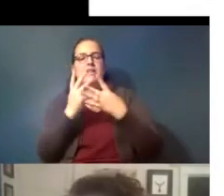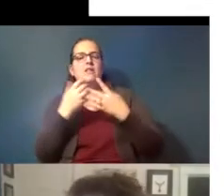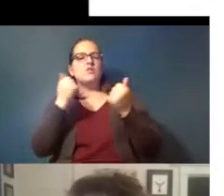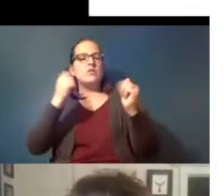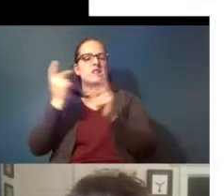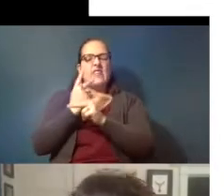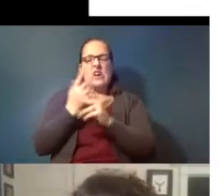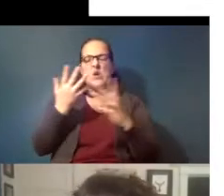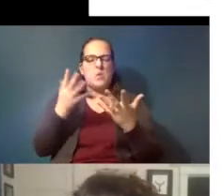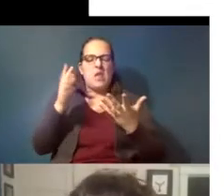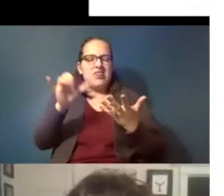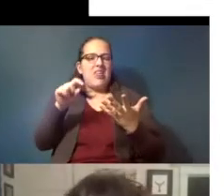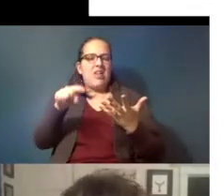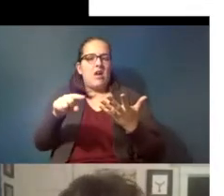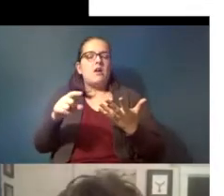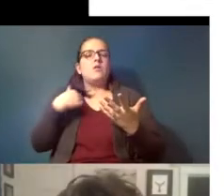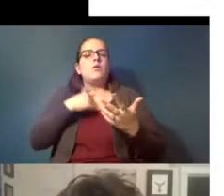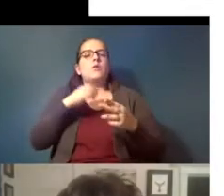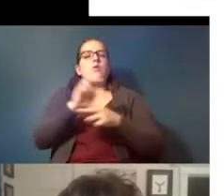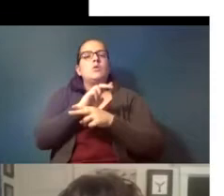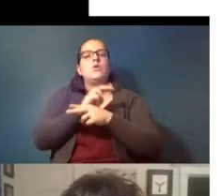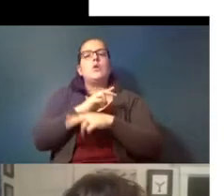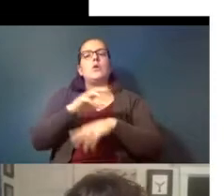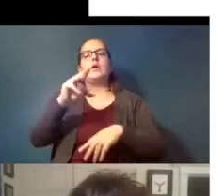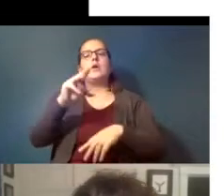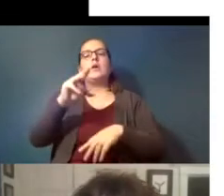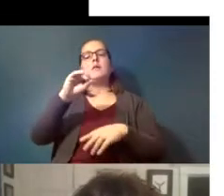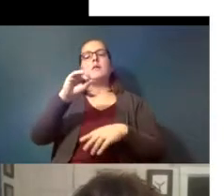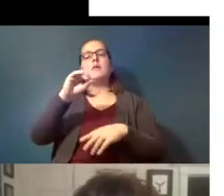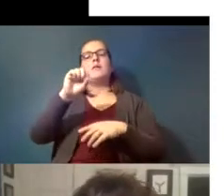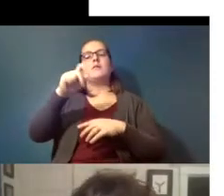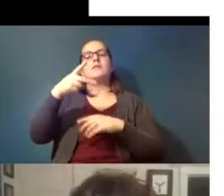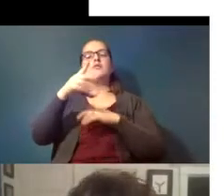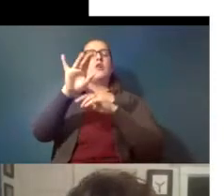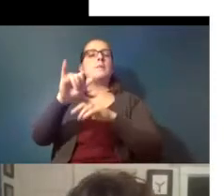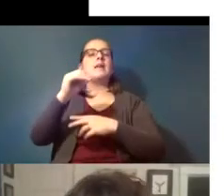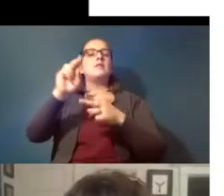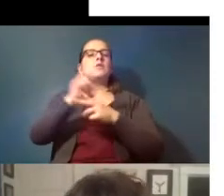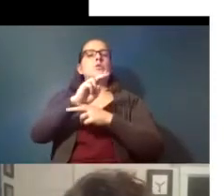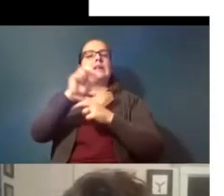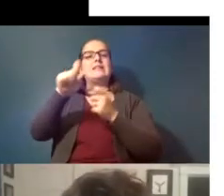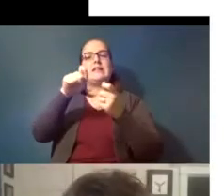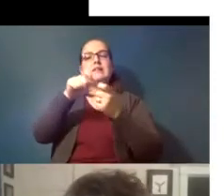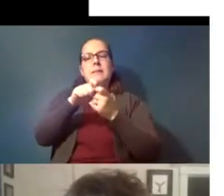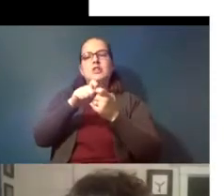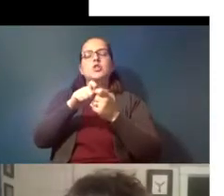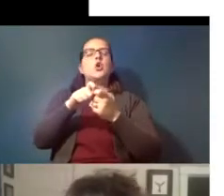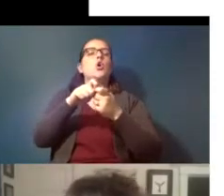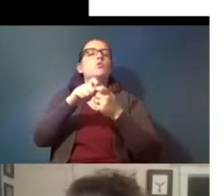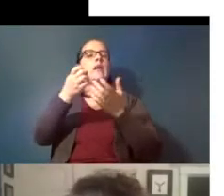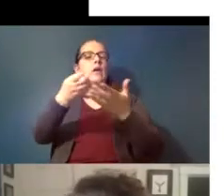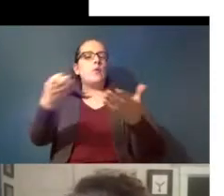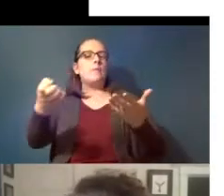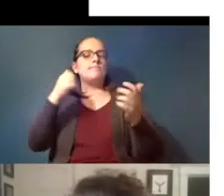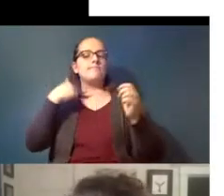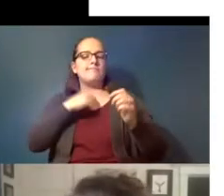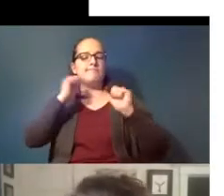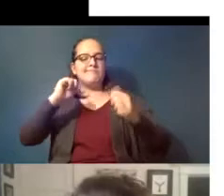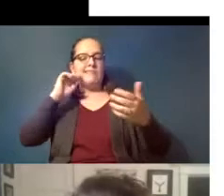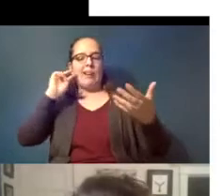and so we use microscopy and we use specialized instrumentation to be able to look at this little